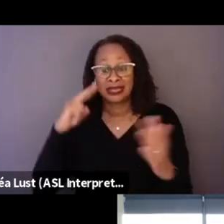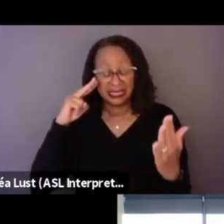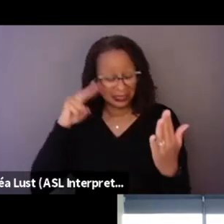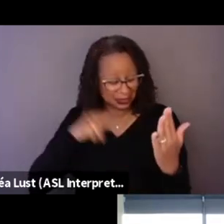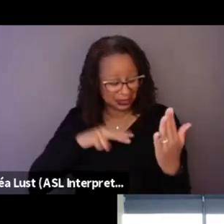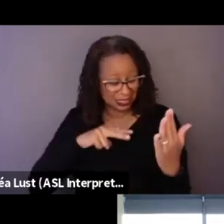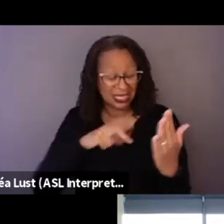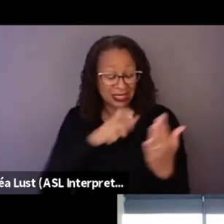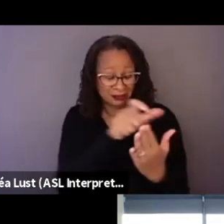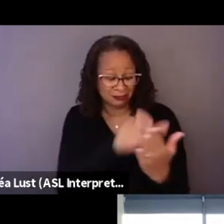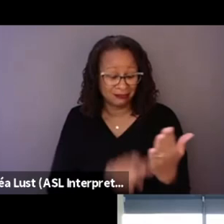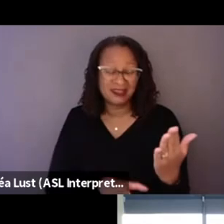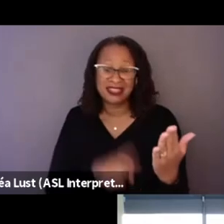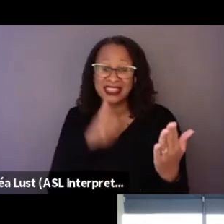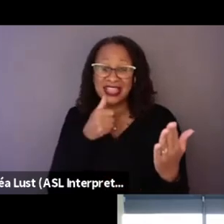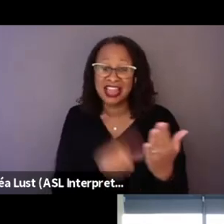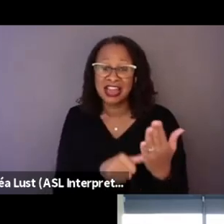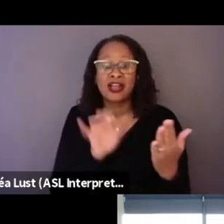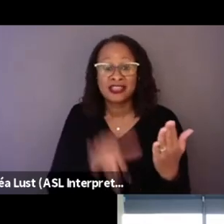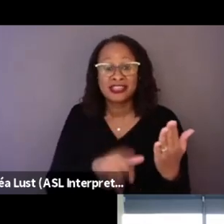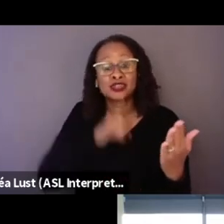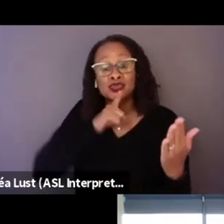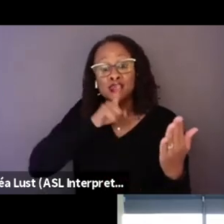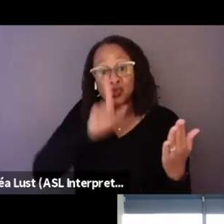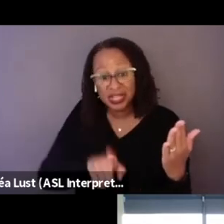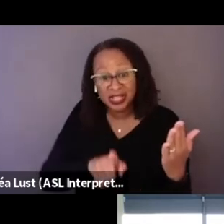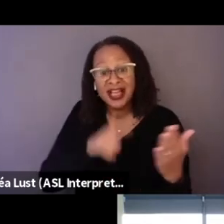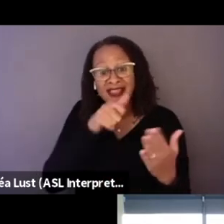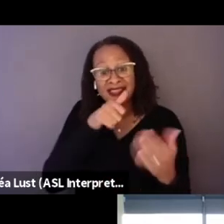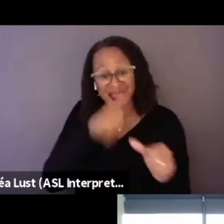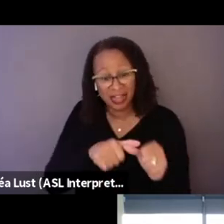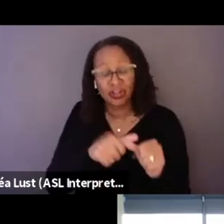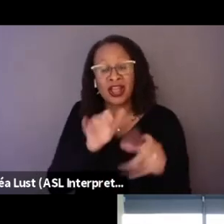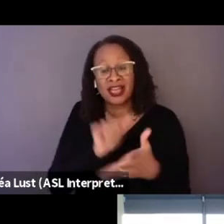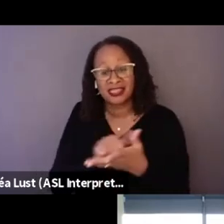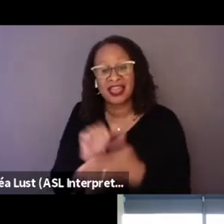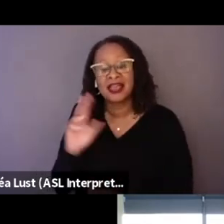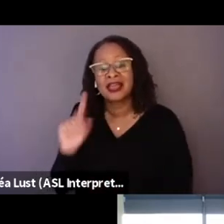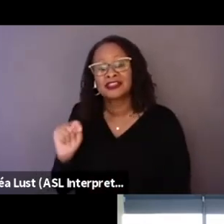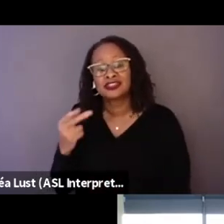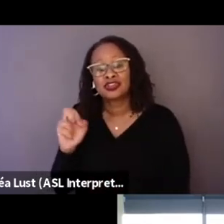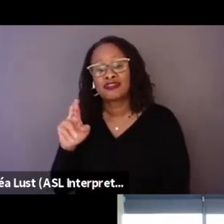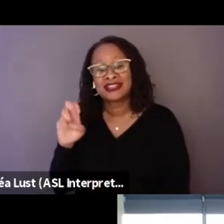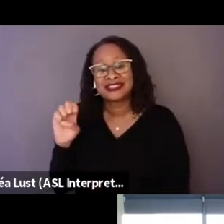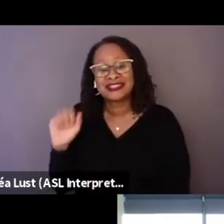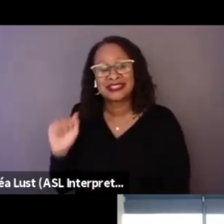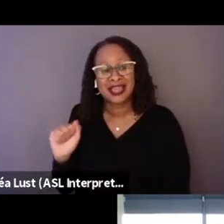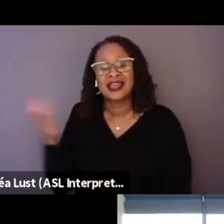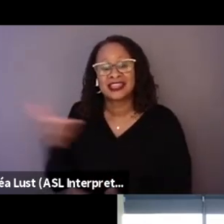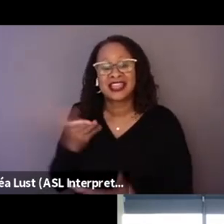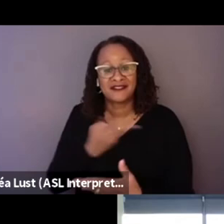And that's the real letter that Teresa gave us to shoot in the movie.